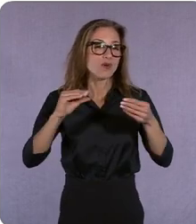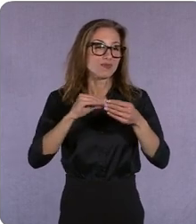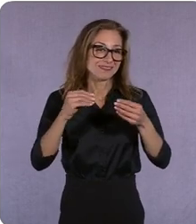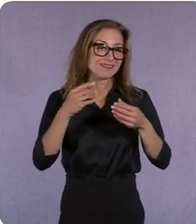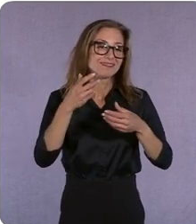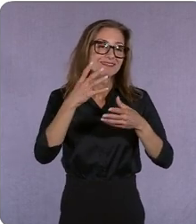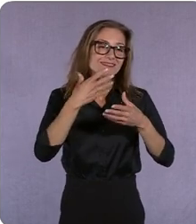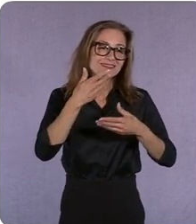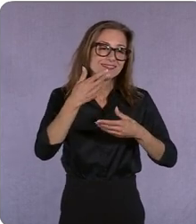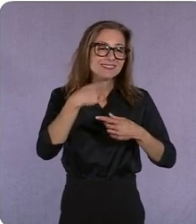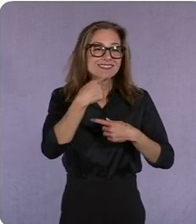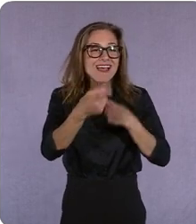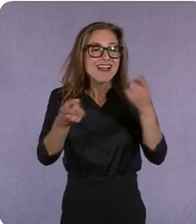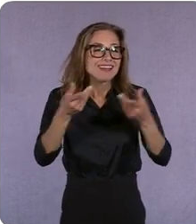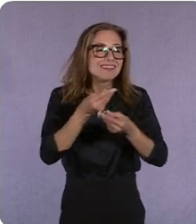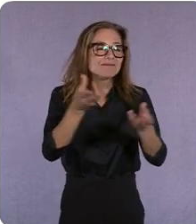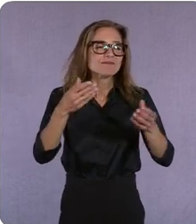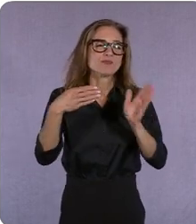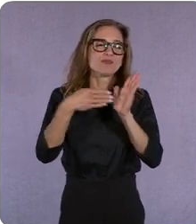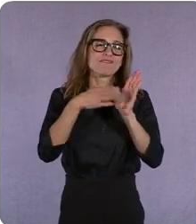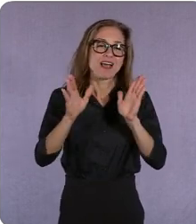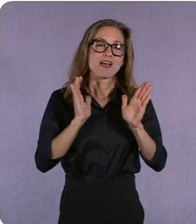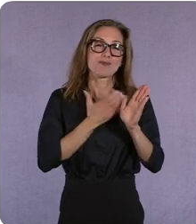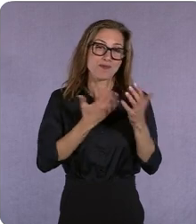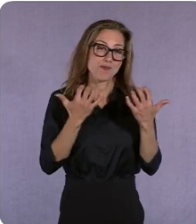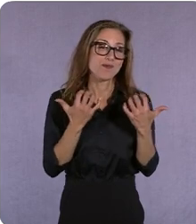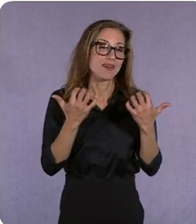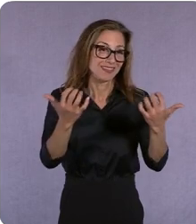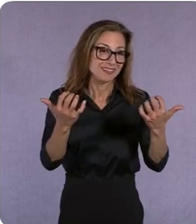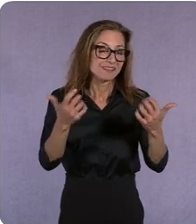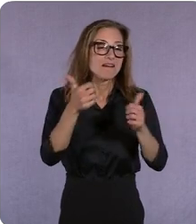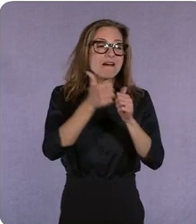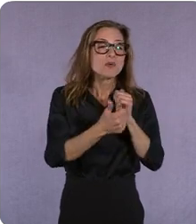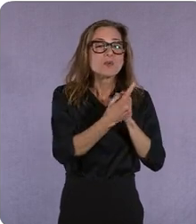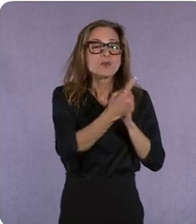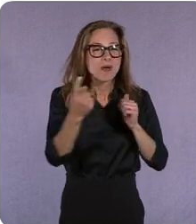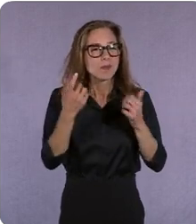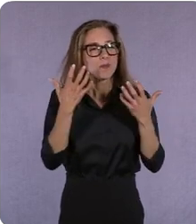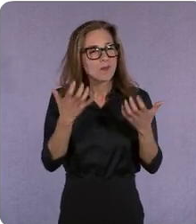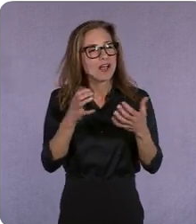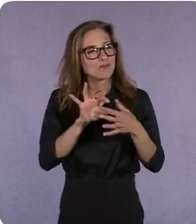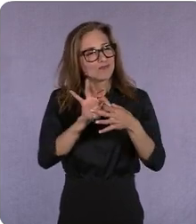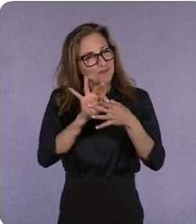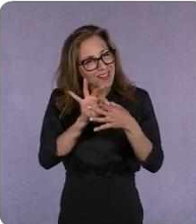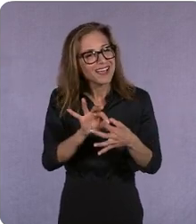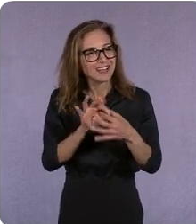looking to connect with, but then take responsibility as a company for helping audiences